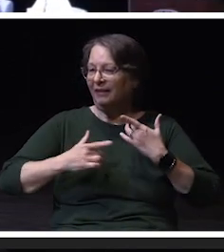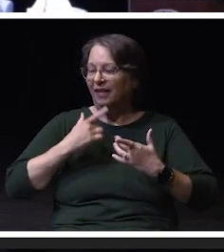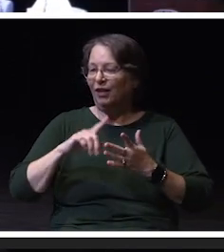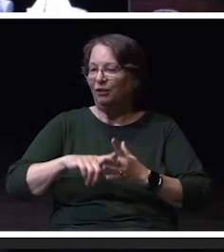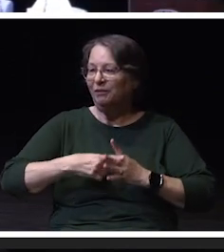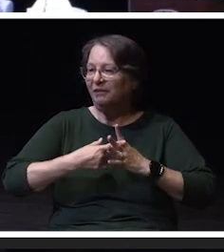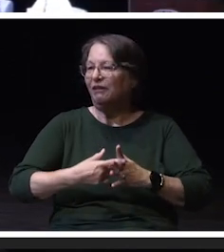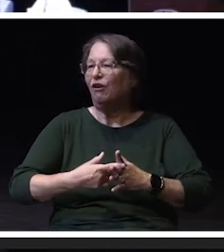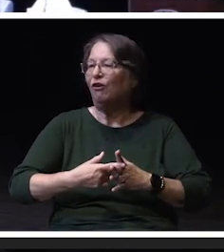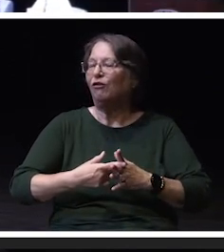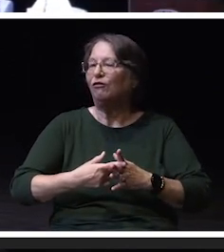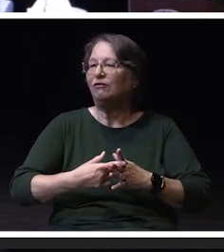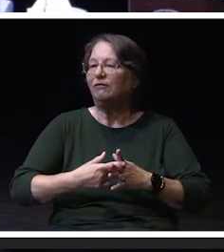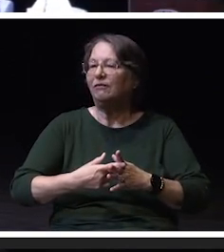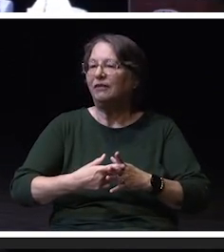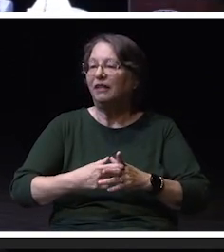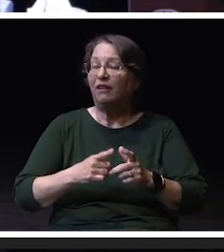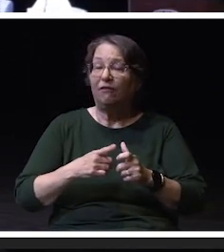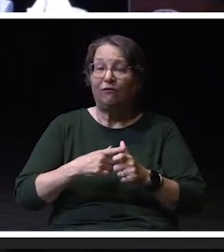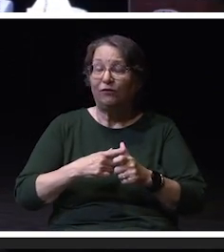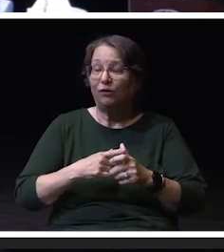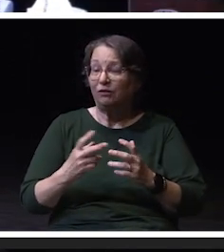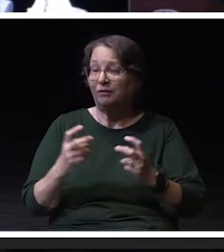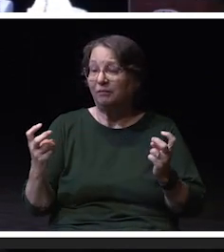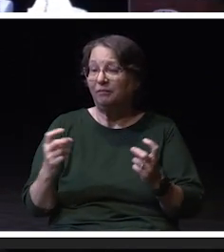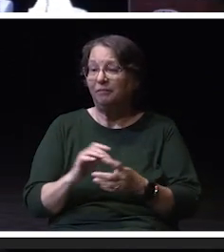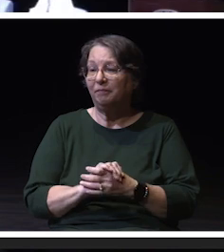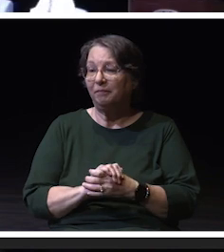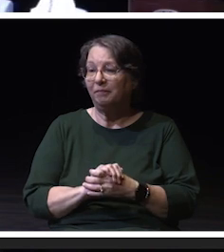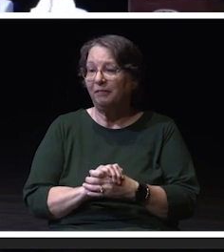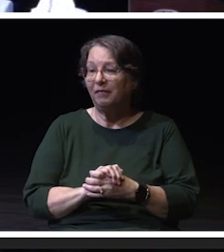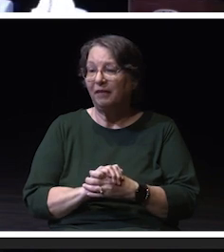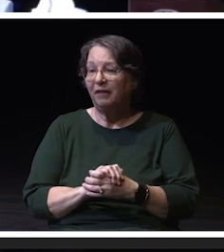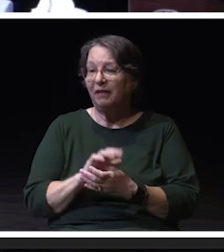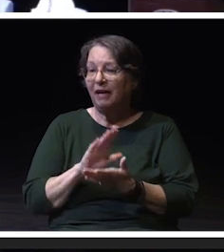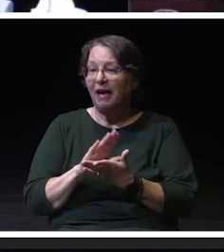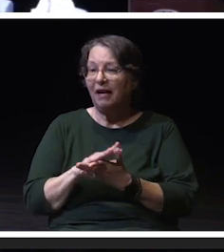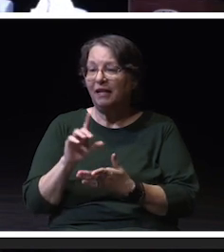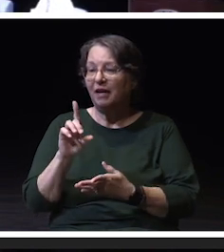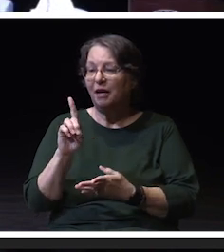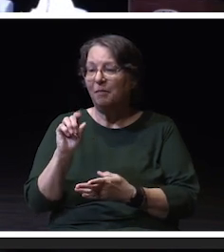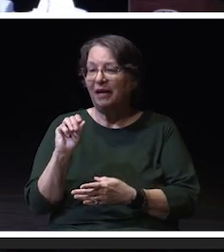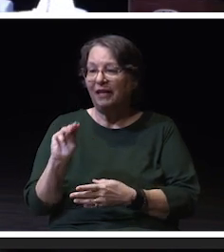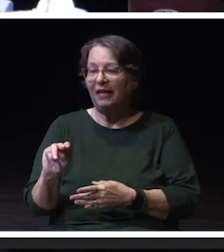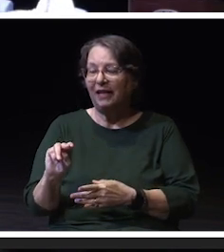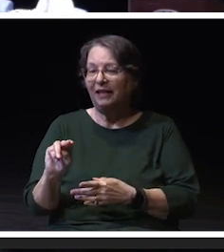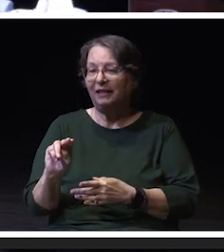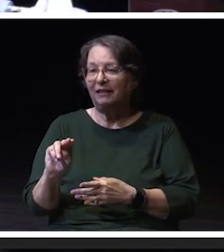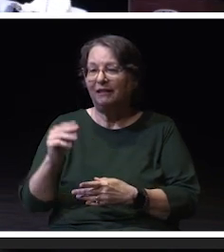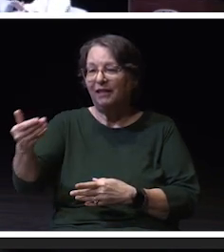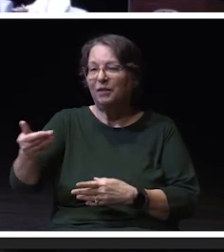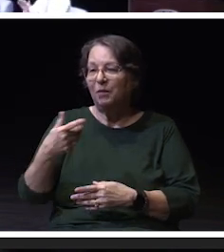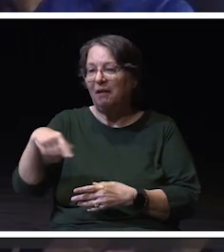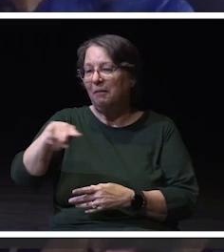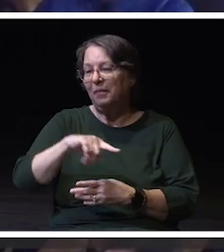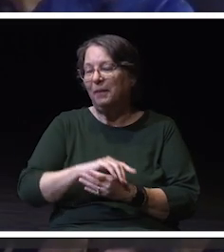And first up is our incredible academic deans. Let's give them a warm round of applause as they come up.